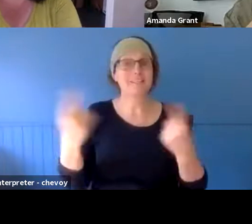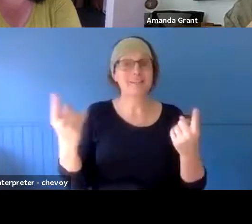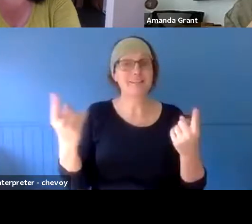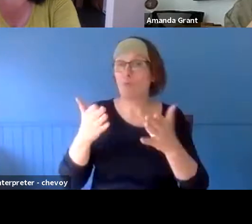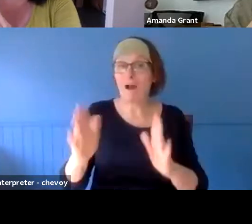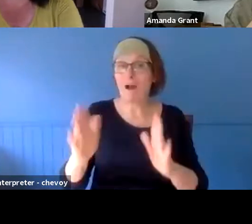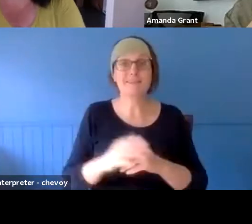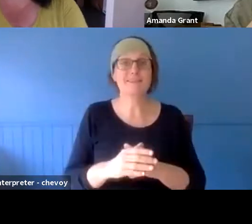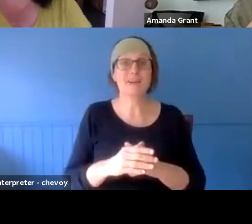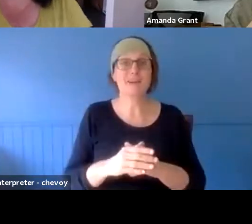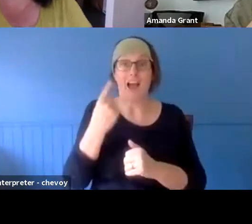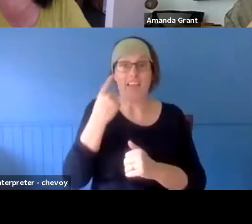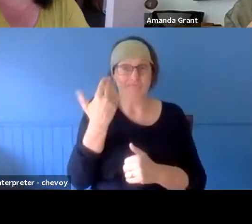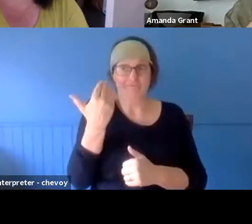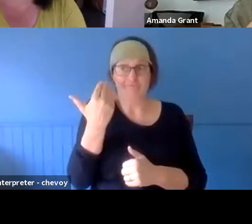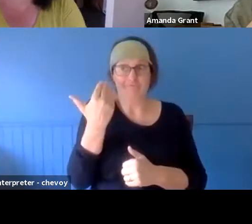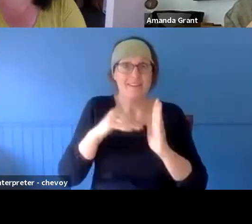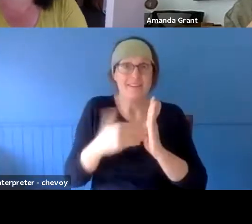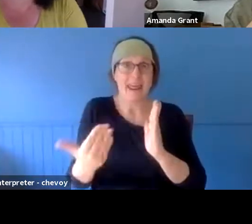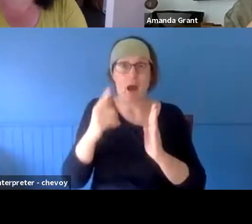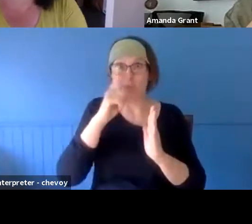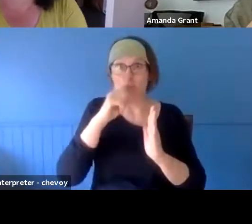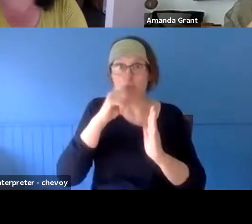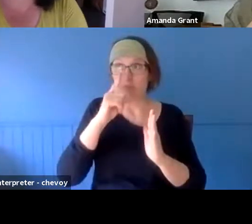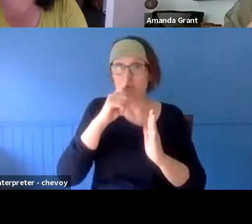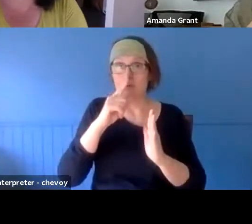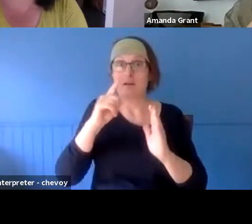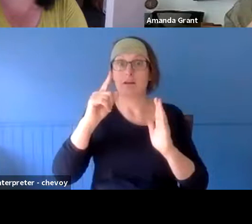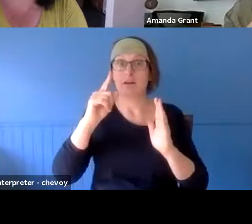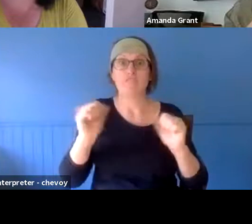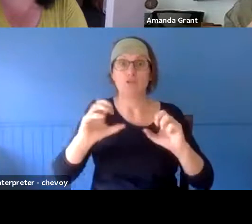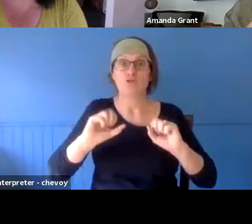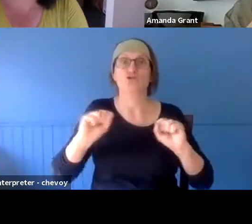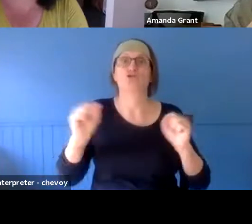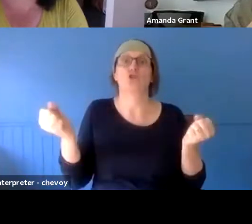recovery. You know, but it's still a traumatic time. You know, we've got